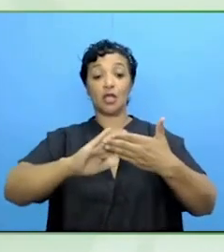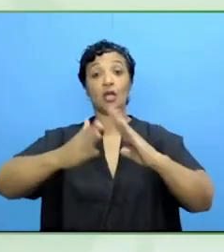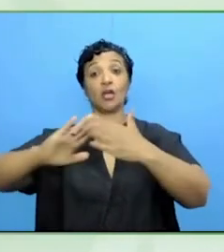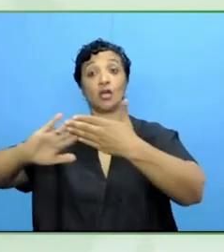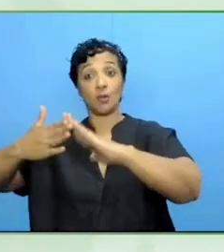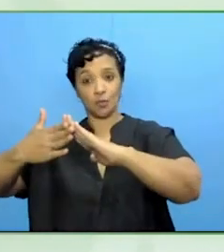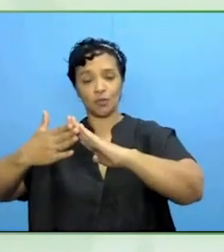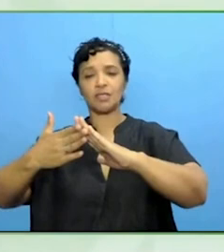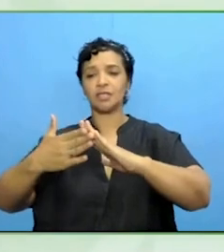COPs, as they are called.